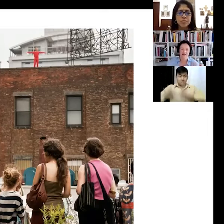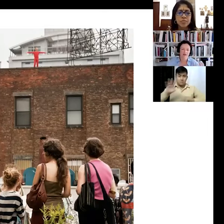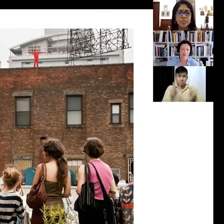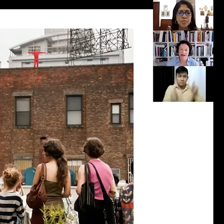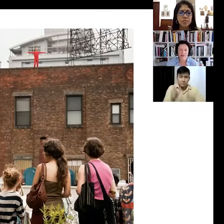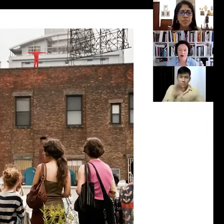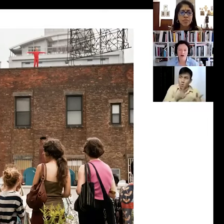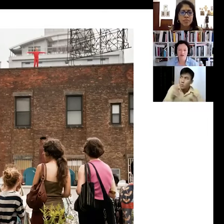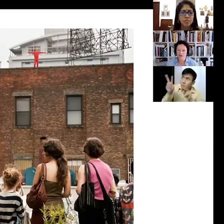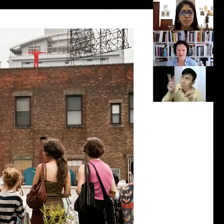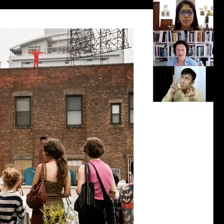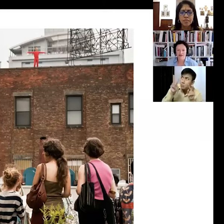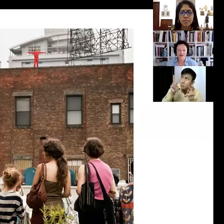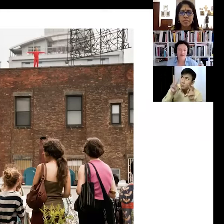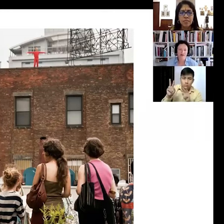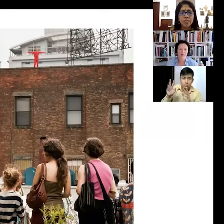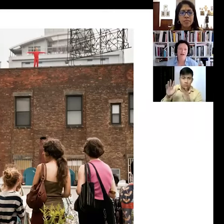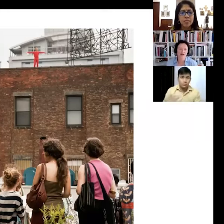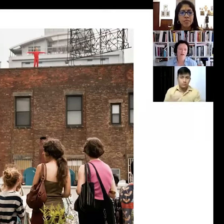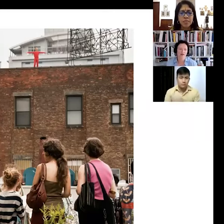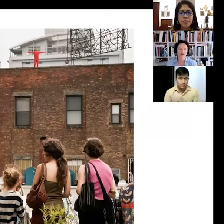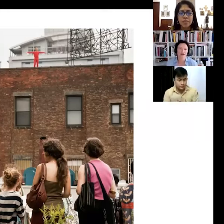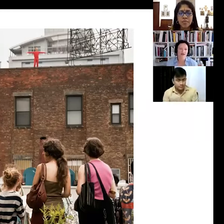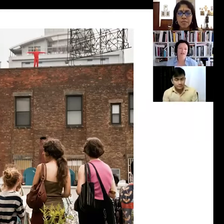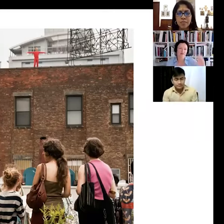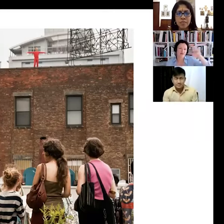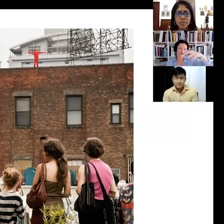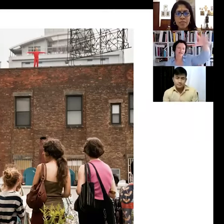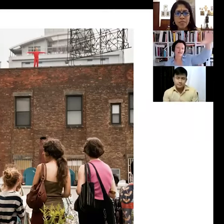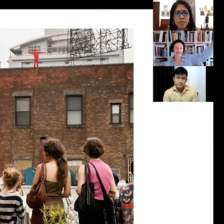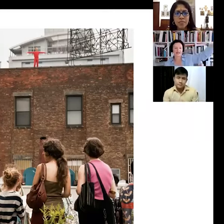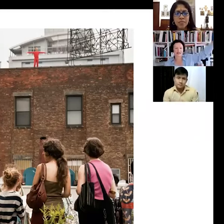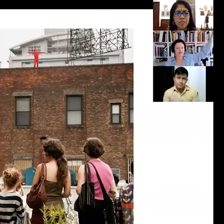you know the black box or the theatre or the white cube. So this was a series of dancers